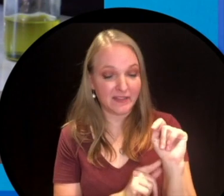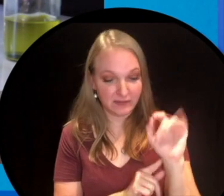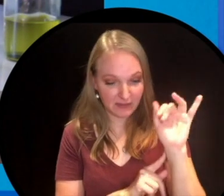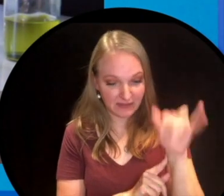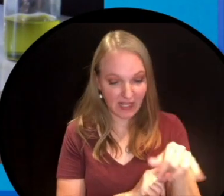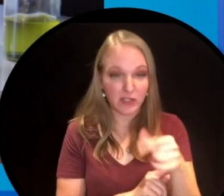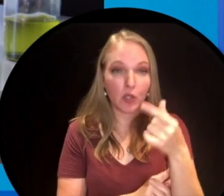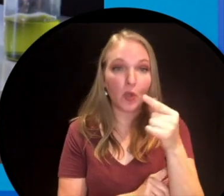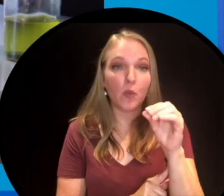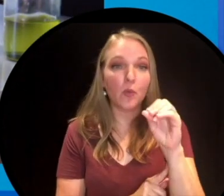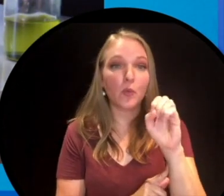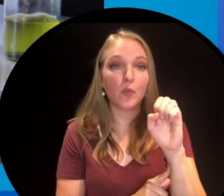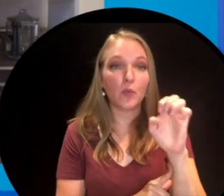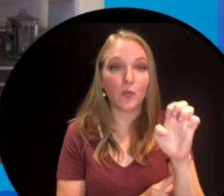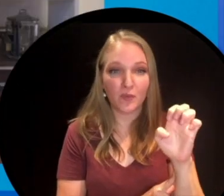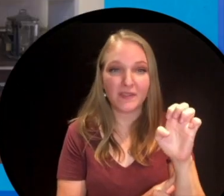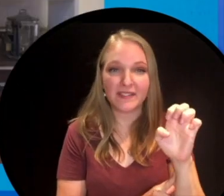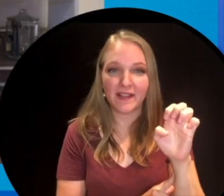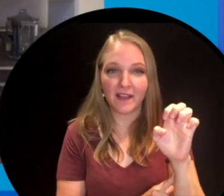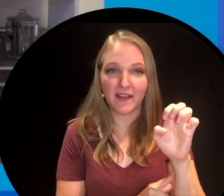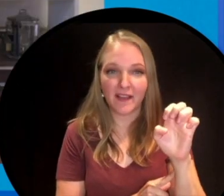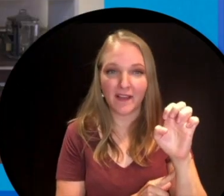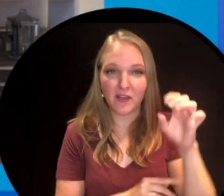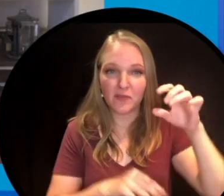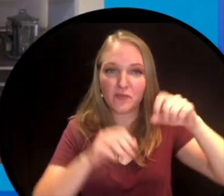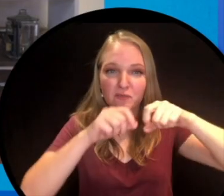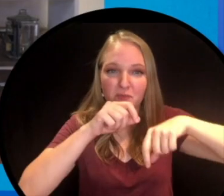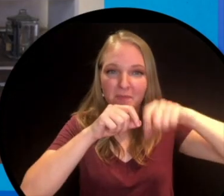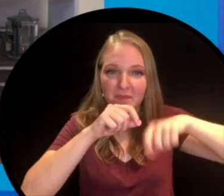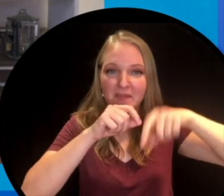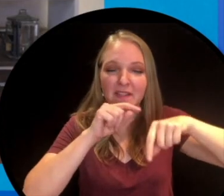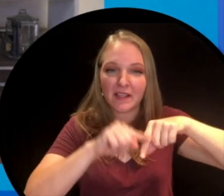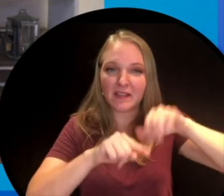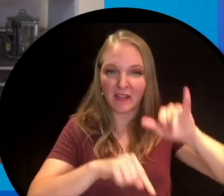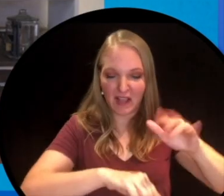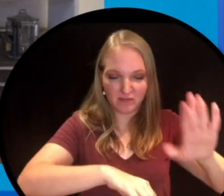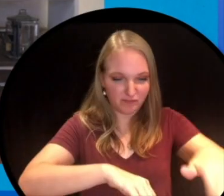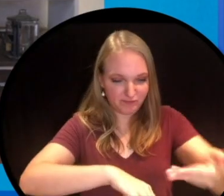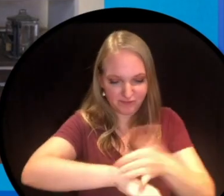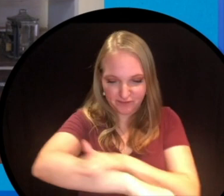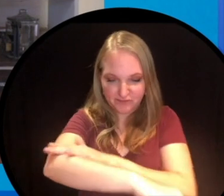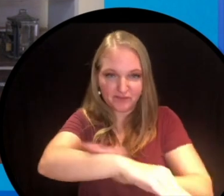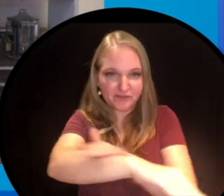this is some goose grease in here and they just put the animal fat on and that's how they would